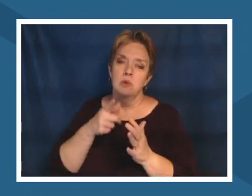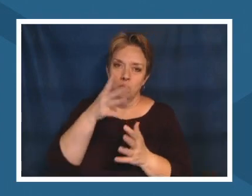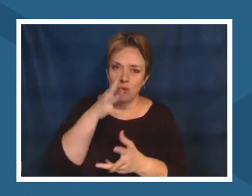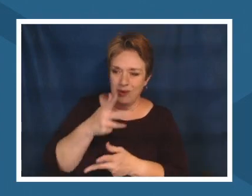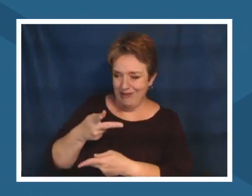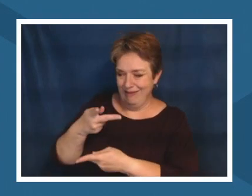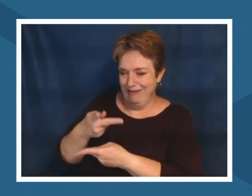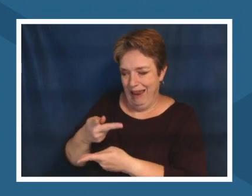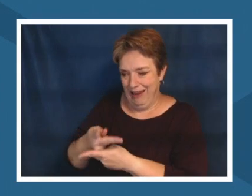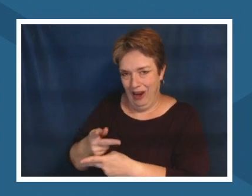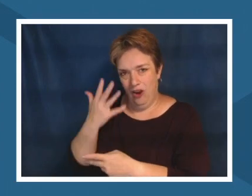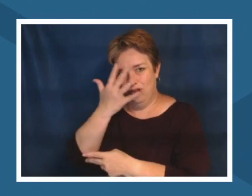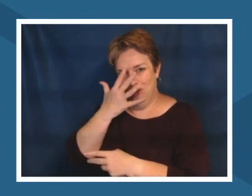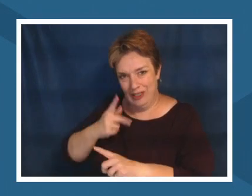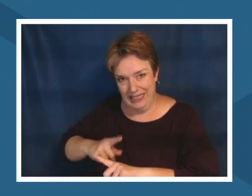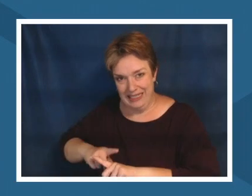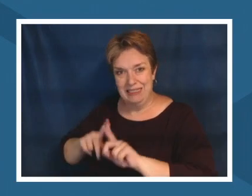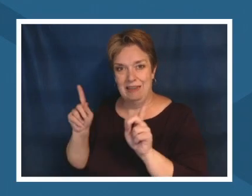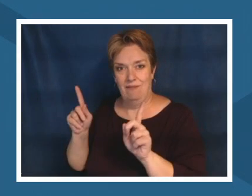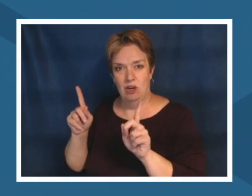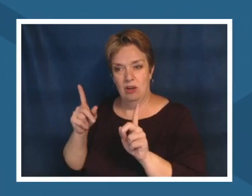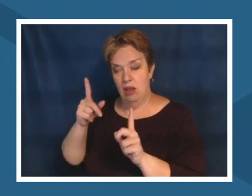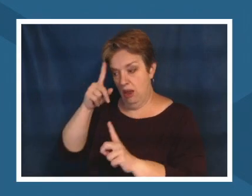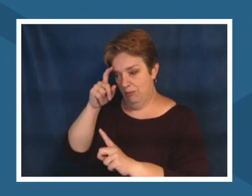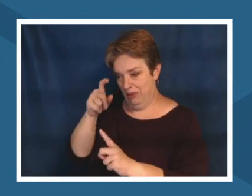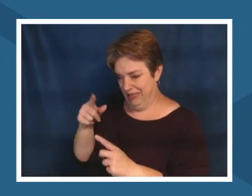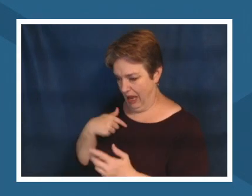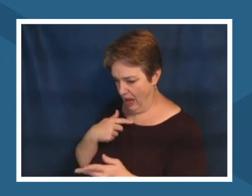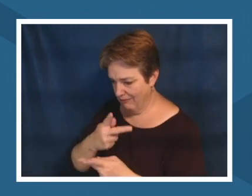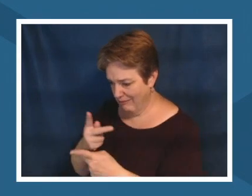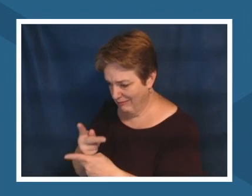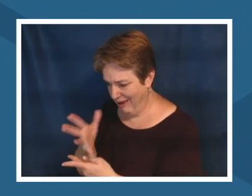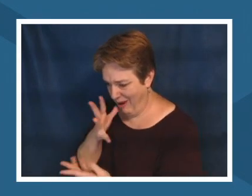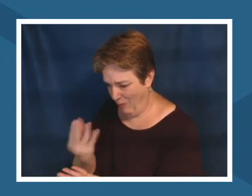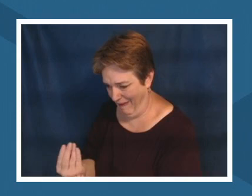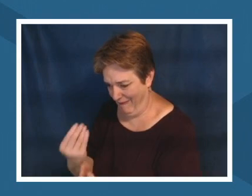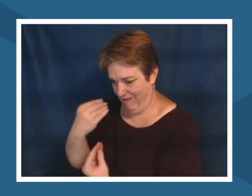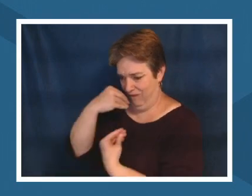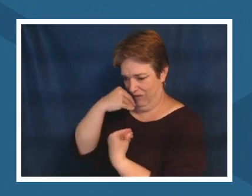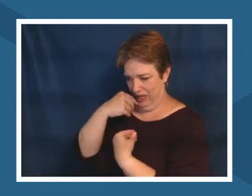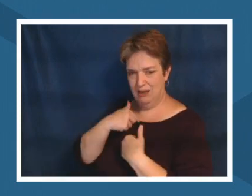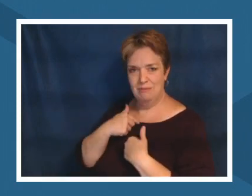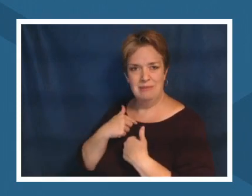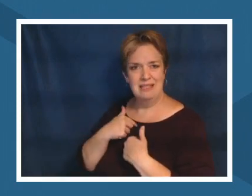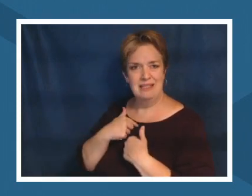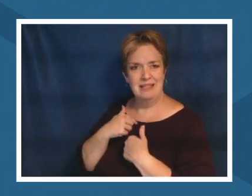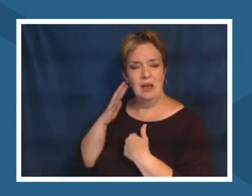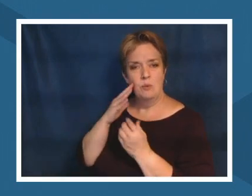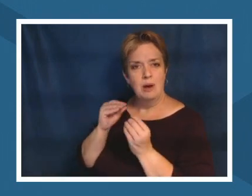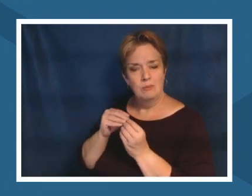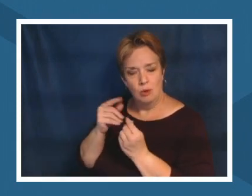that is going into you so find opportunities to learn more